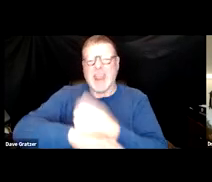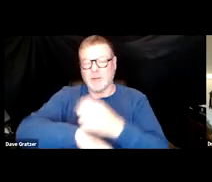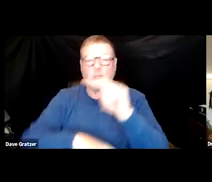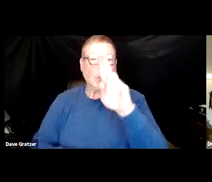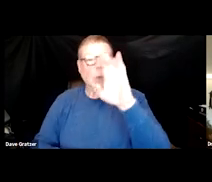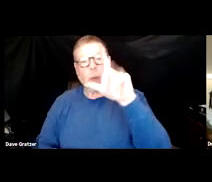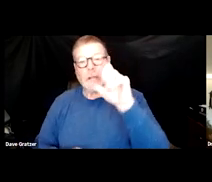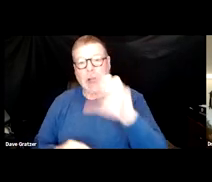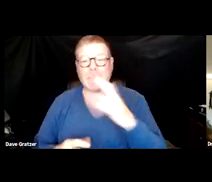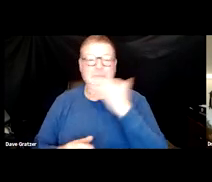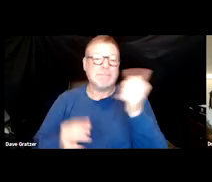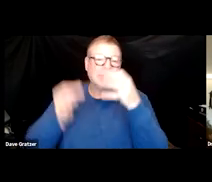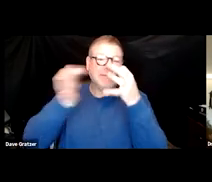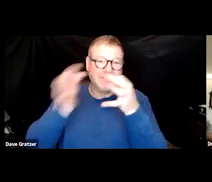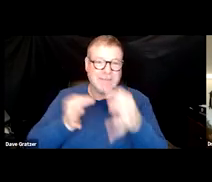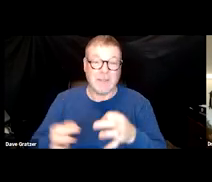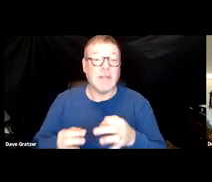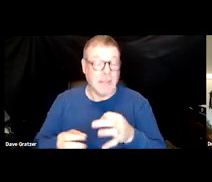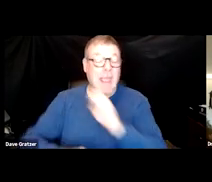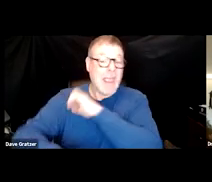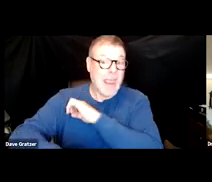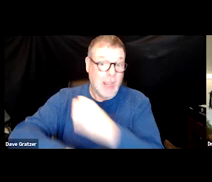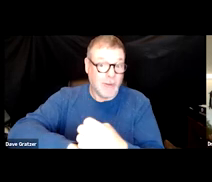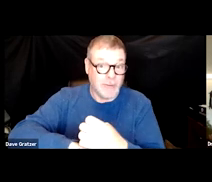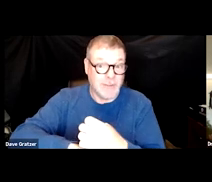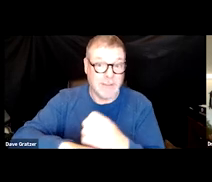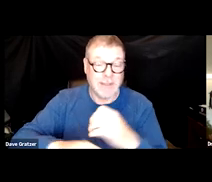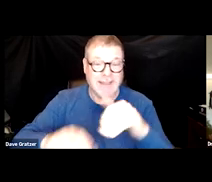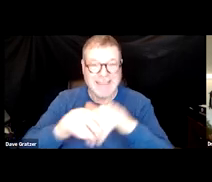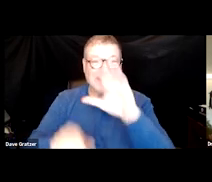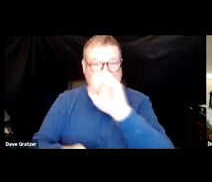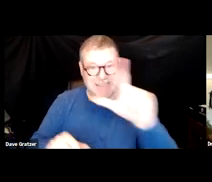for lack of a better definition. It's our energy source at the cellular level.